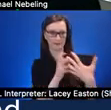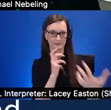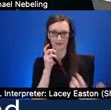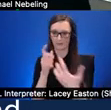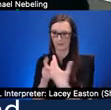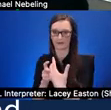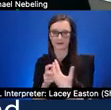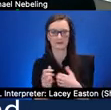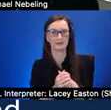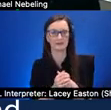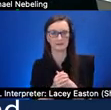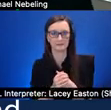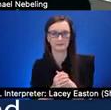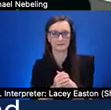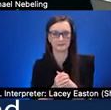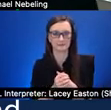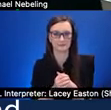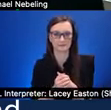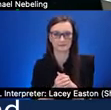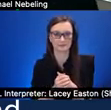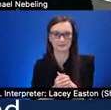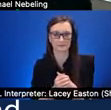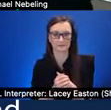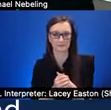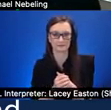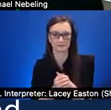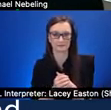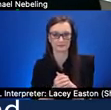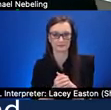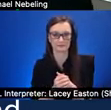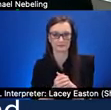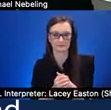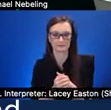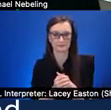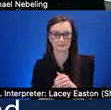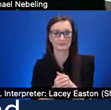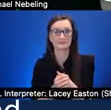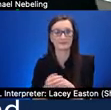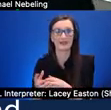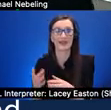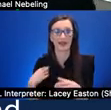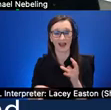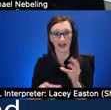our learners from the outset and i wrote emotions as well because you know we can anticipate